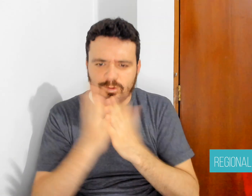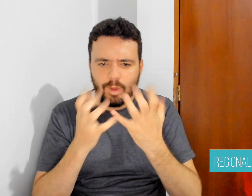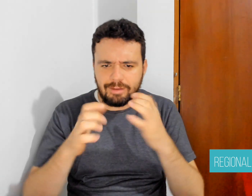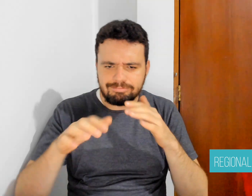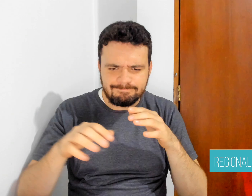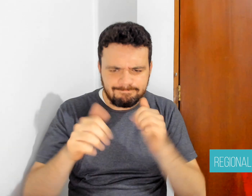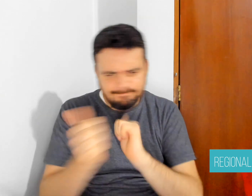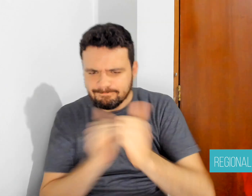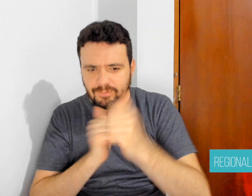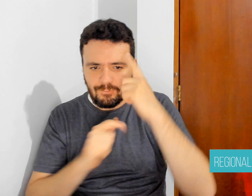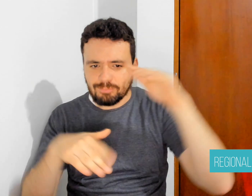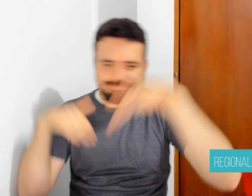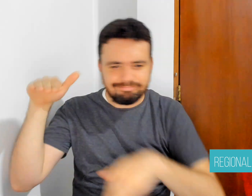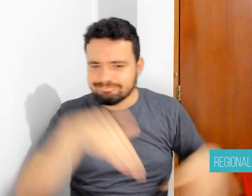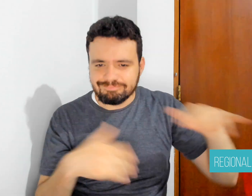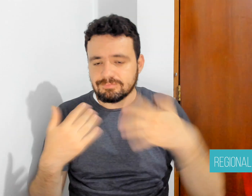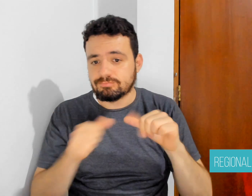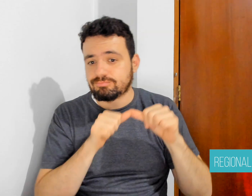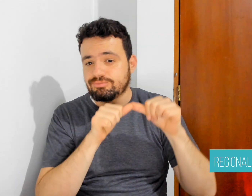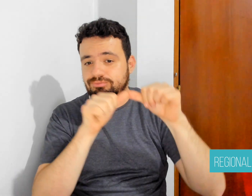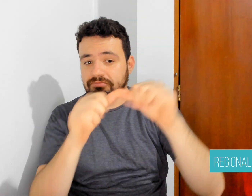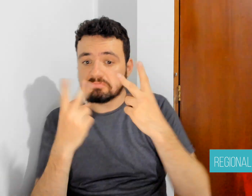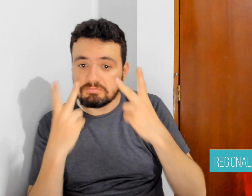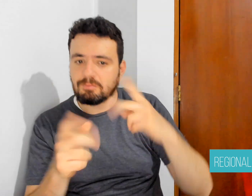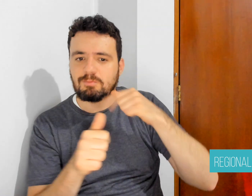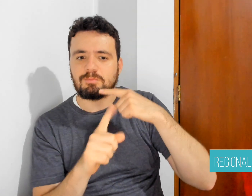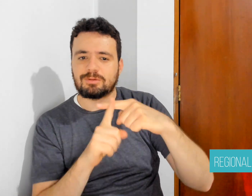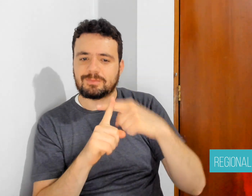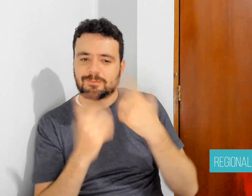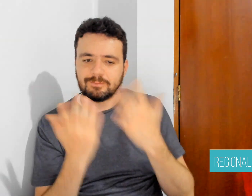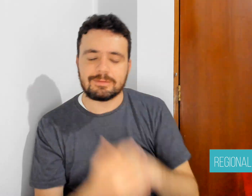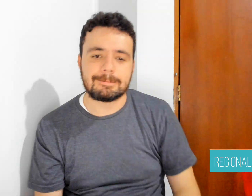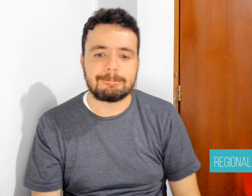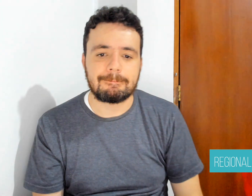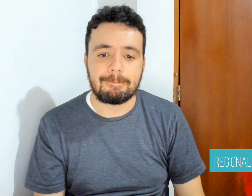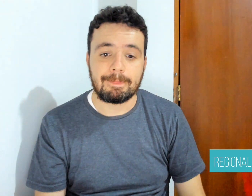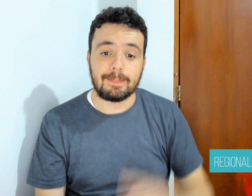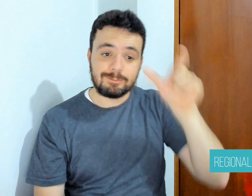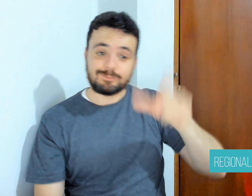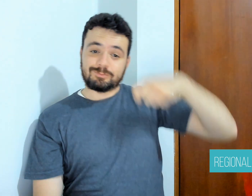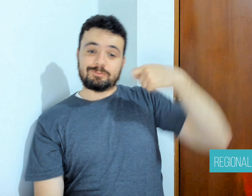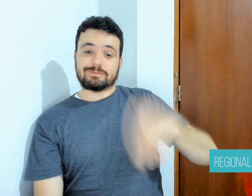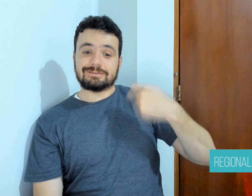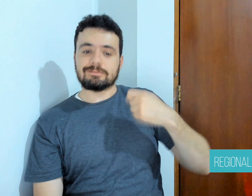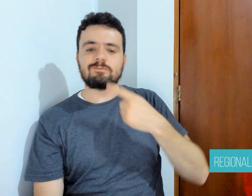It will be an event with high visibility, an unprecedented